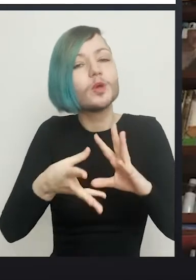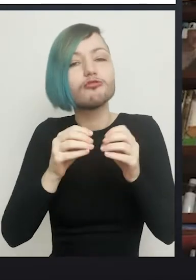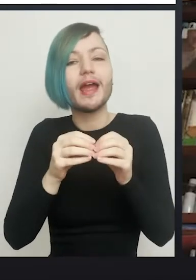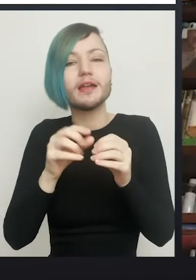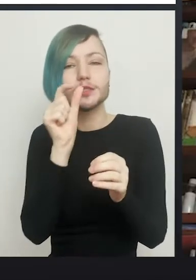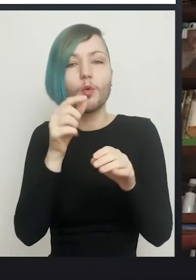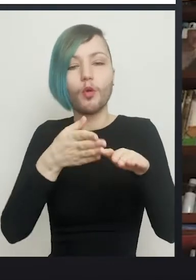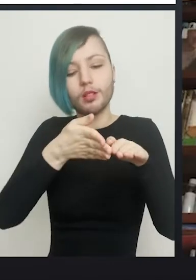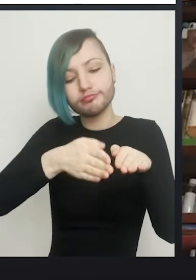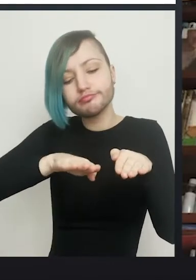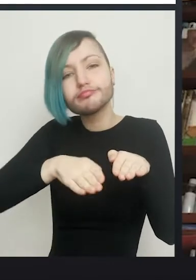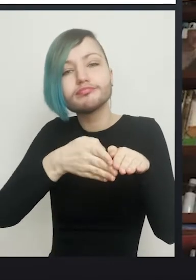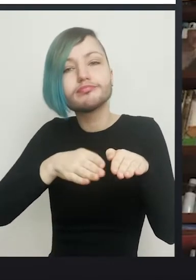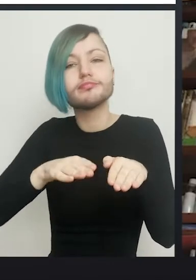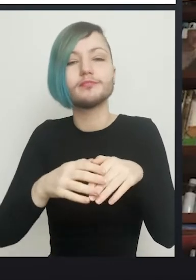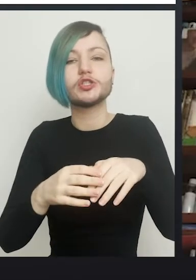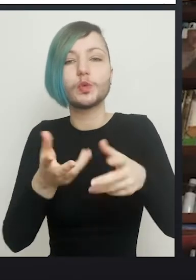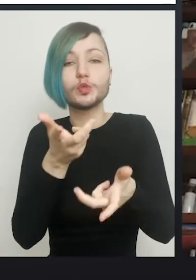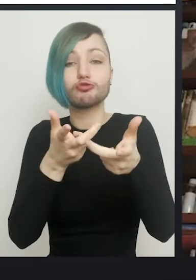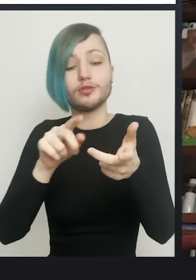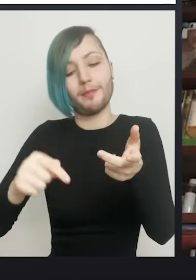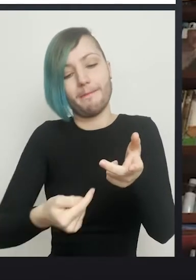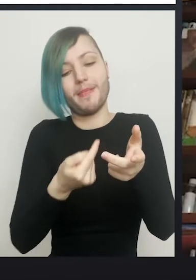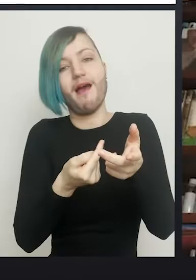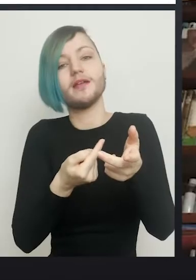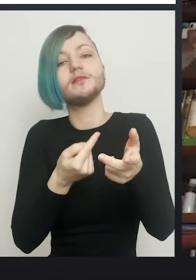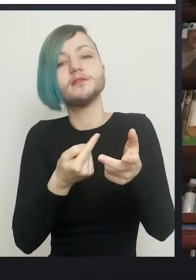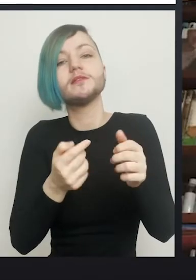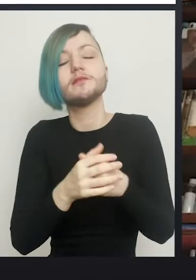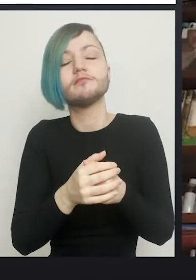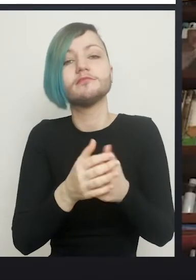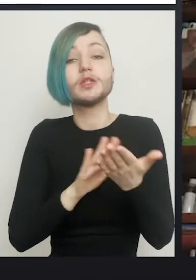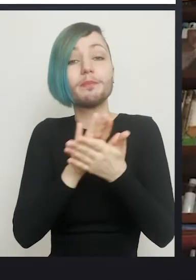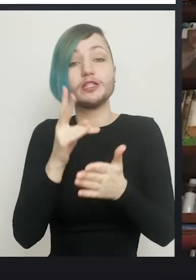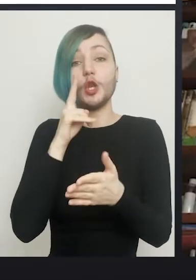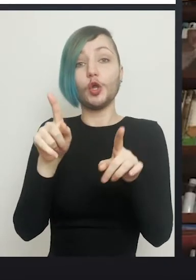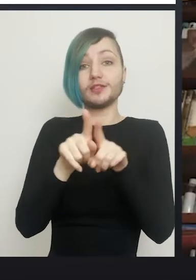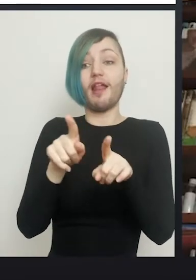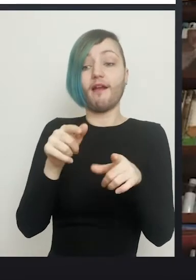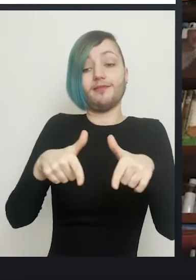behind the where scrotum is, so that it looks as though there's the opening to a vagina,